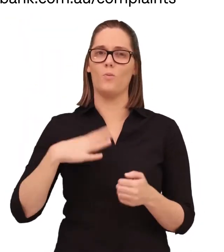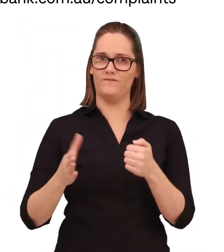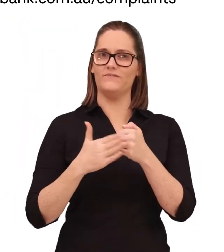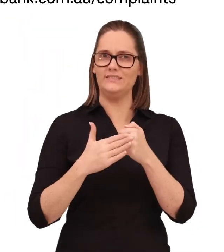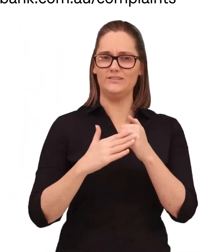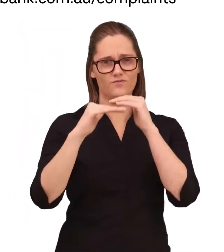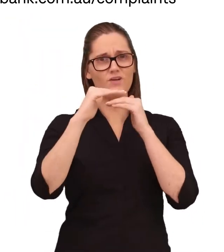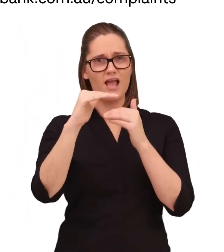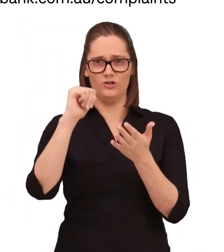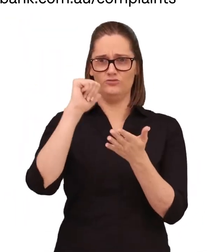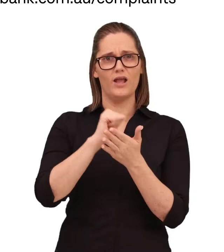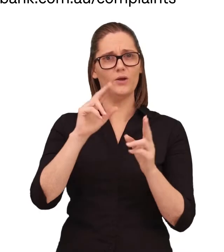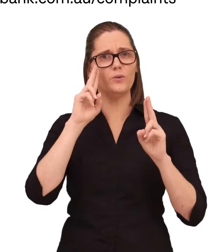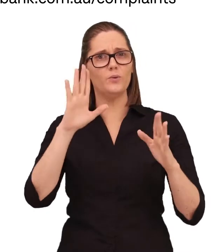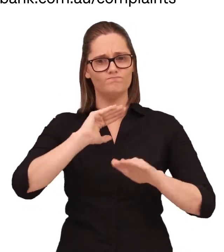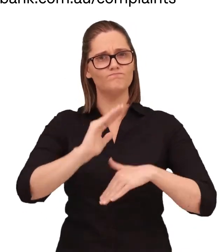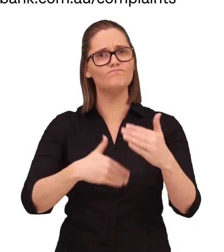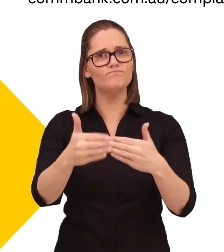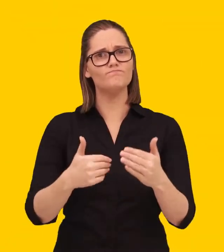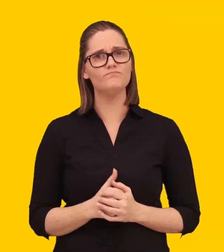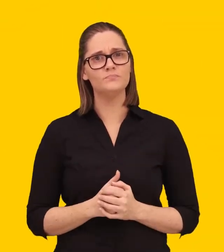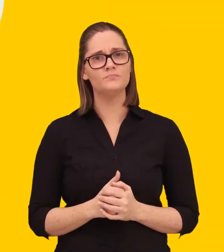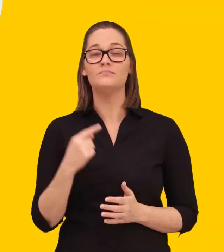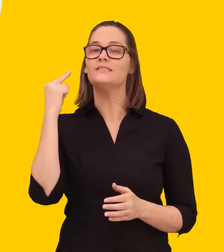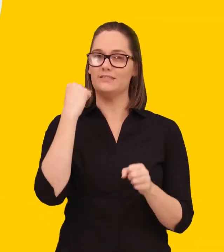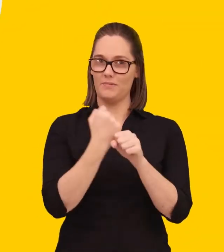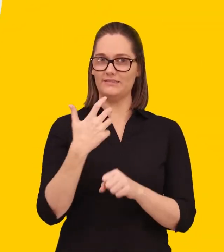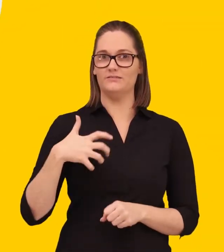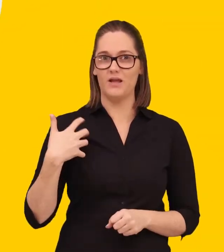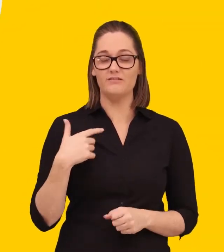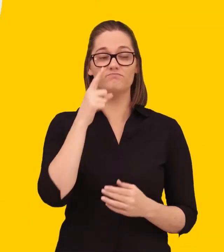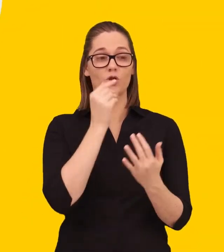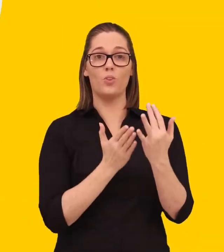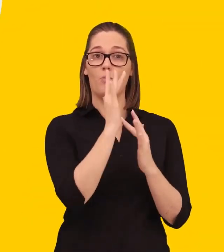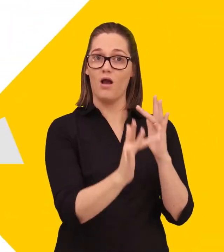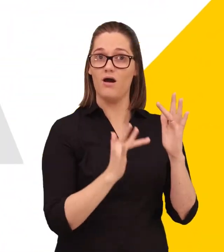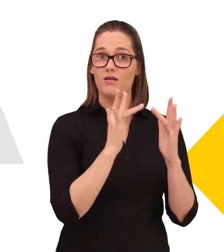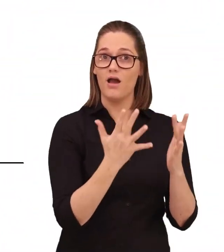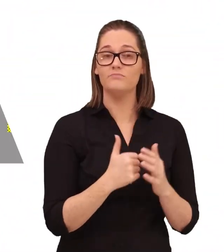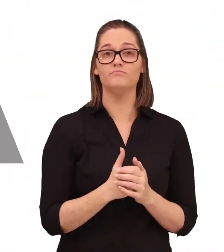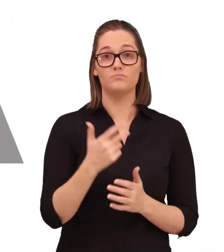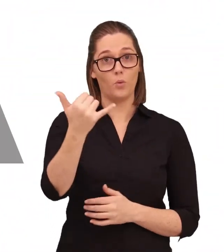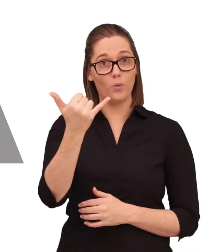easy to make a complaint online on your phone by visiting one of our branches